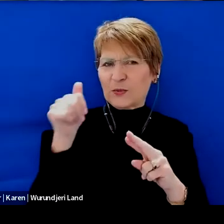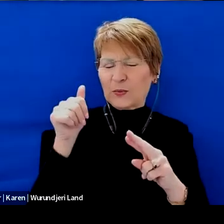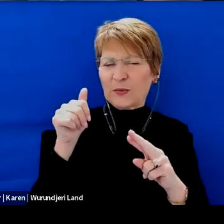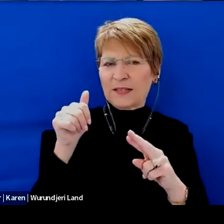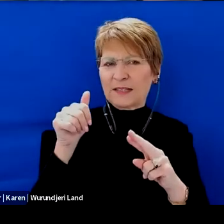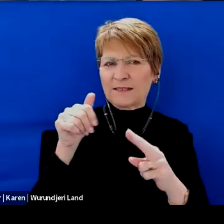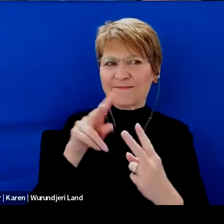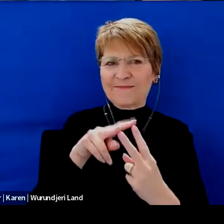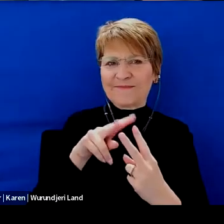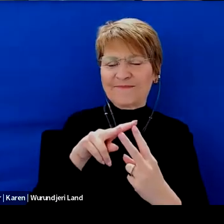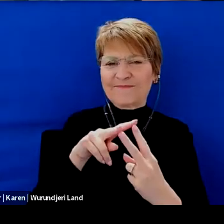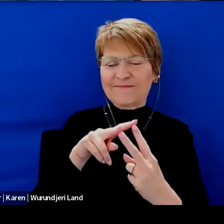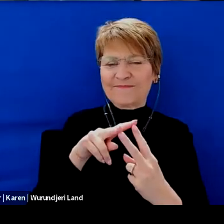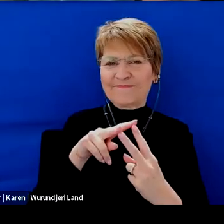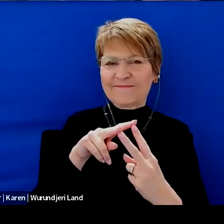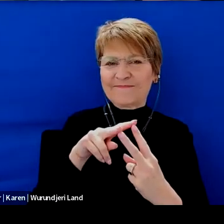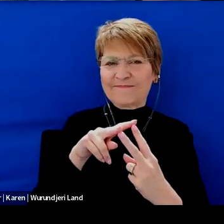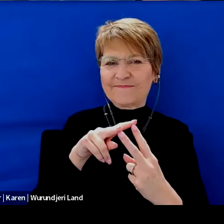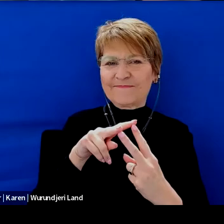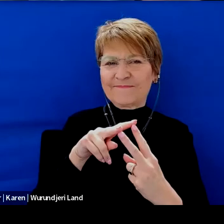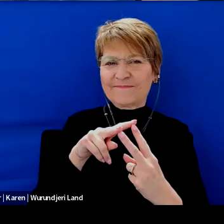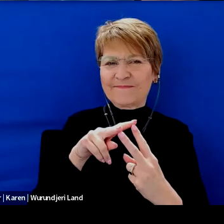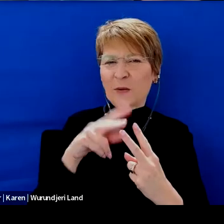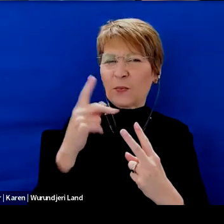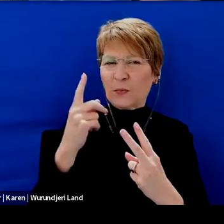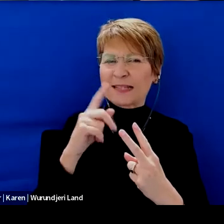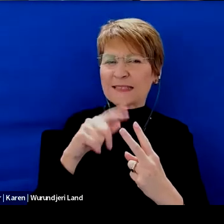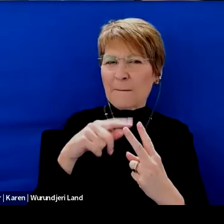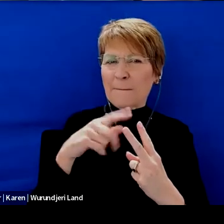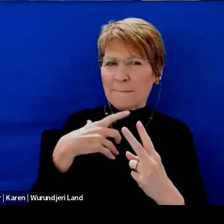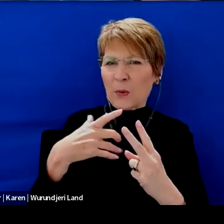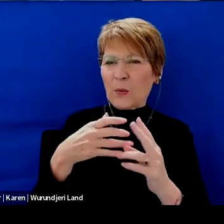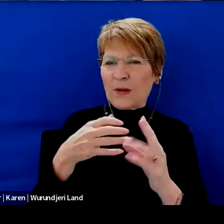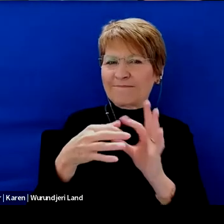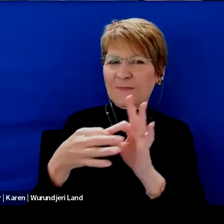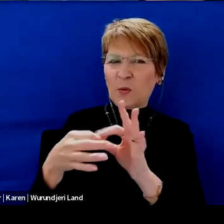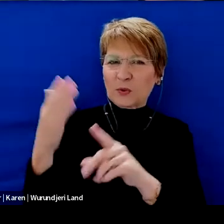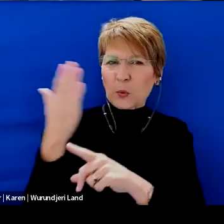I guess one's really well within the school setting and one's kind of getting ready to ready to get into school.